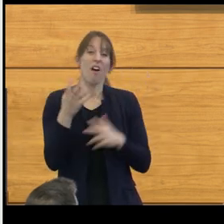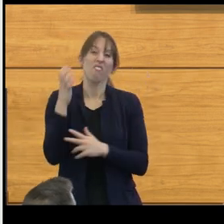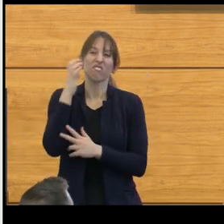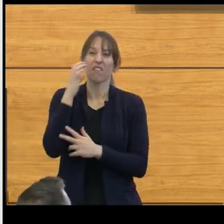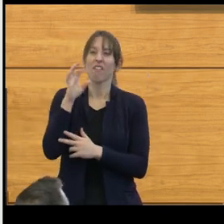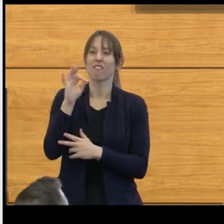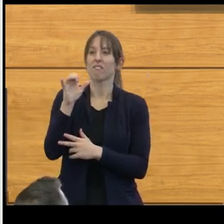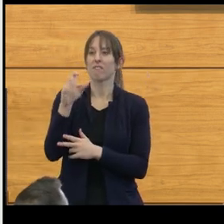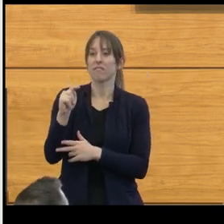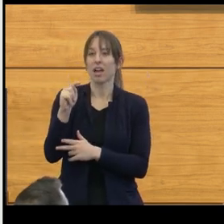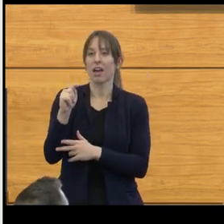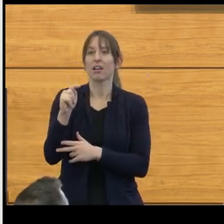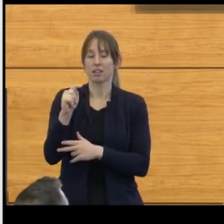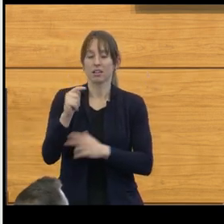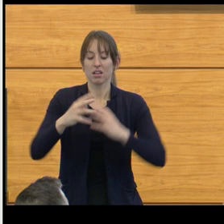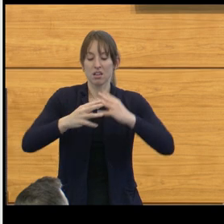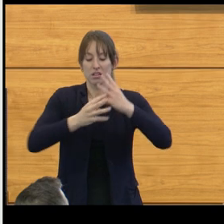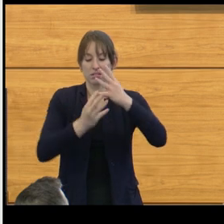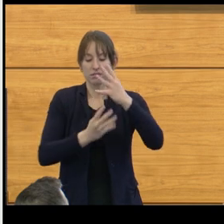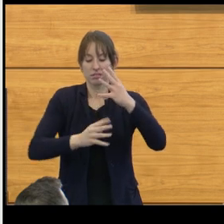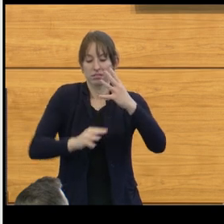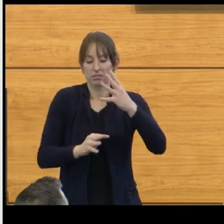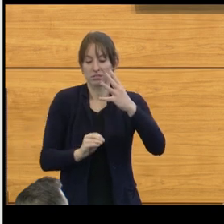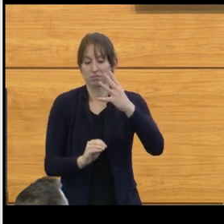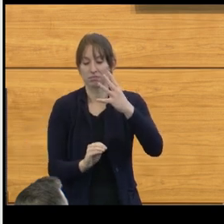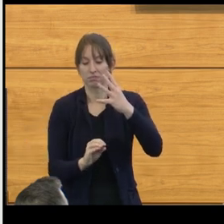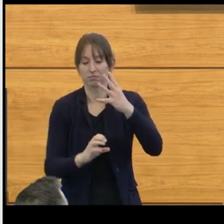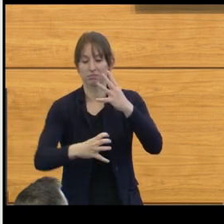You can appreciate here, on an MRI scan,